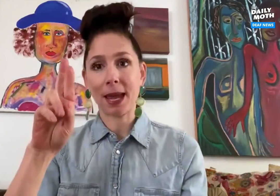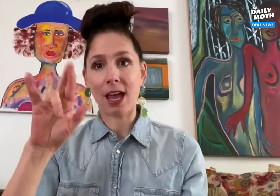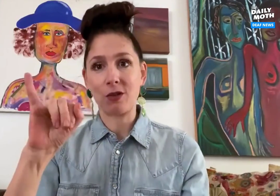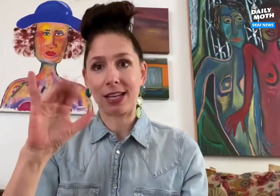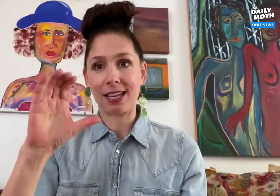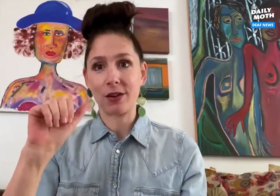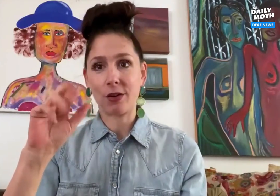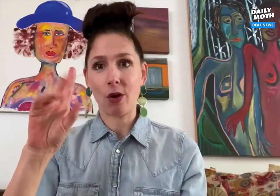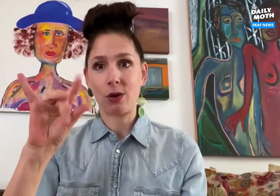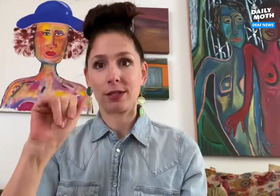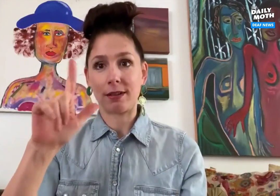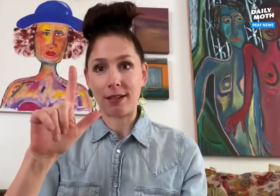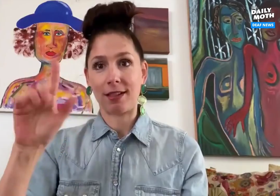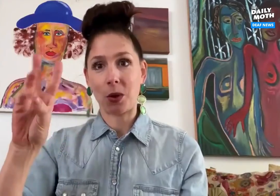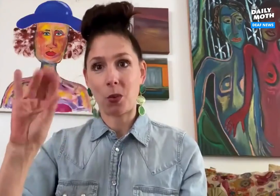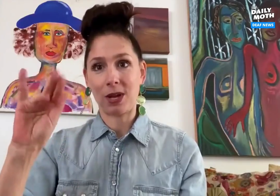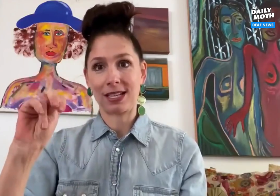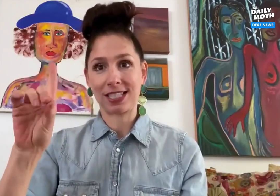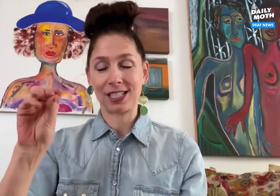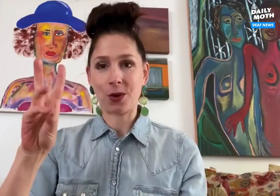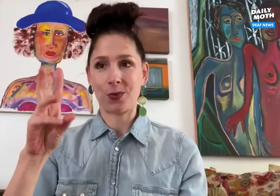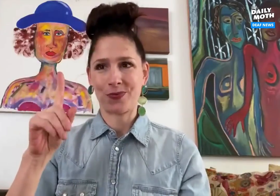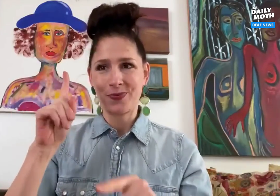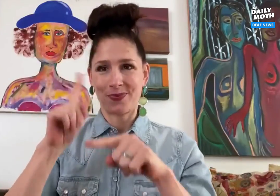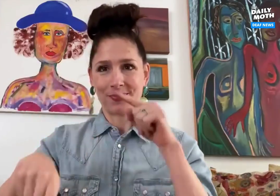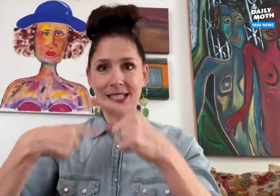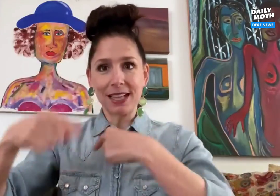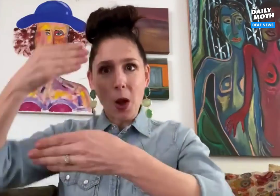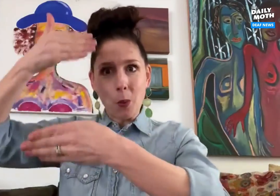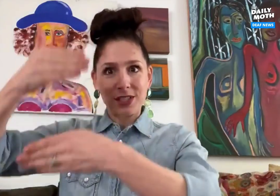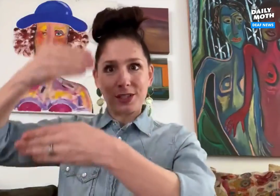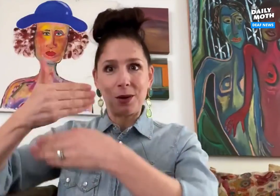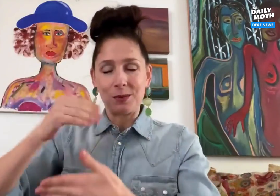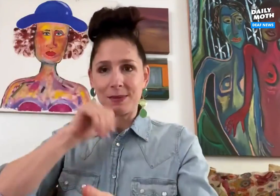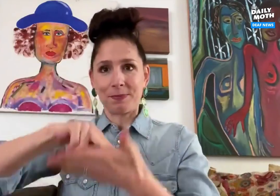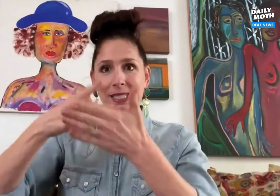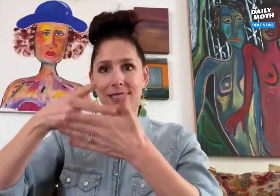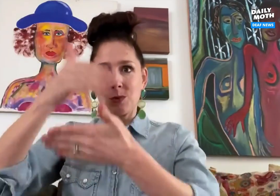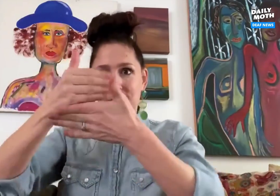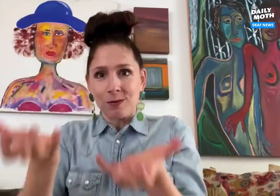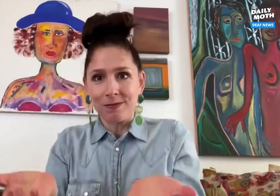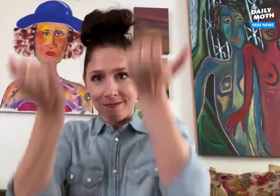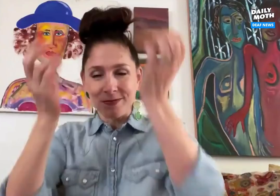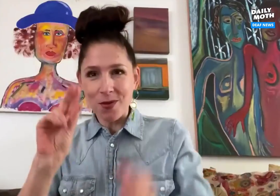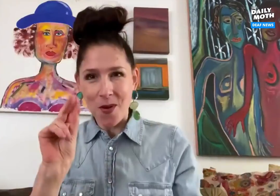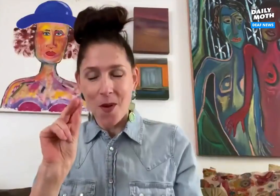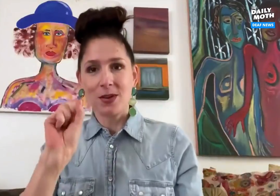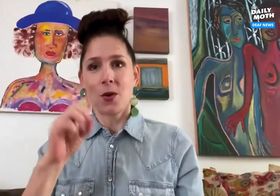"pericardial window", but I can't actually sign the word that we use for windows in buildings.